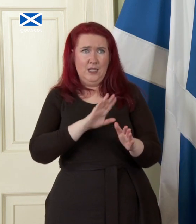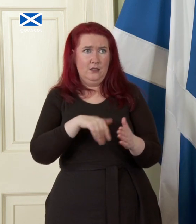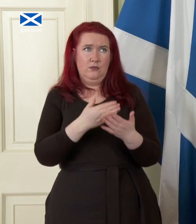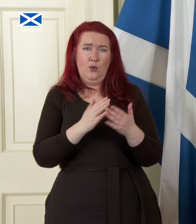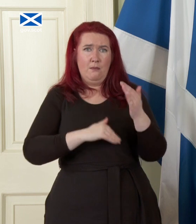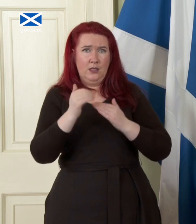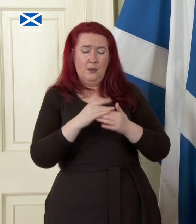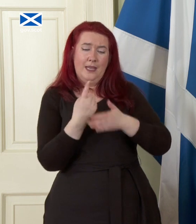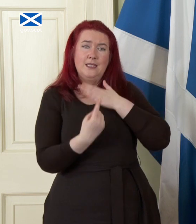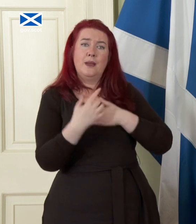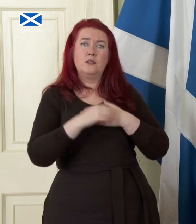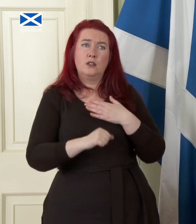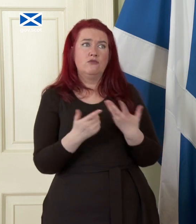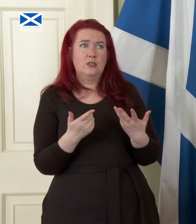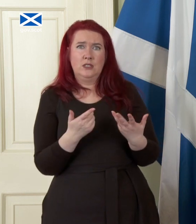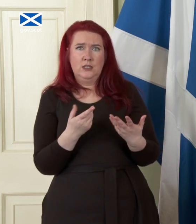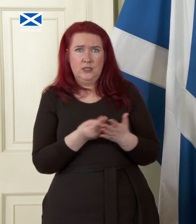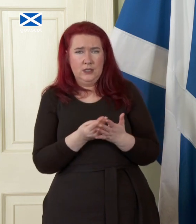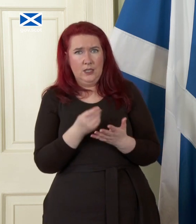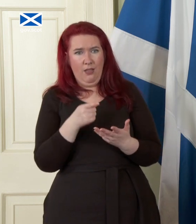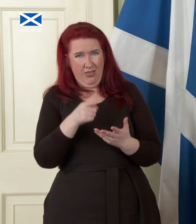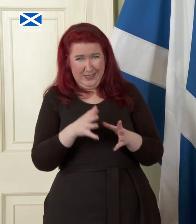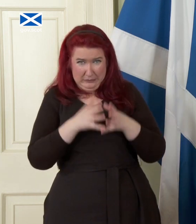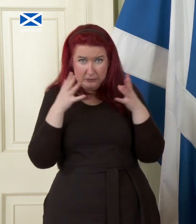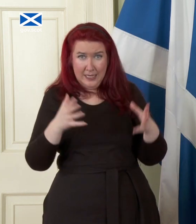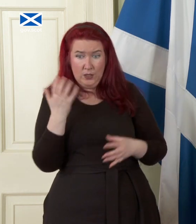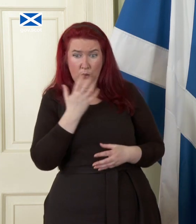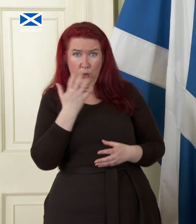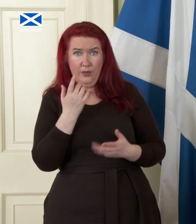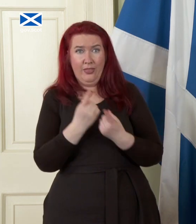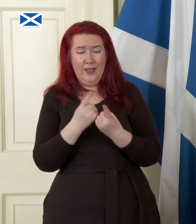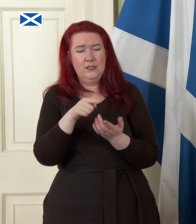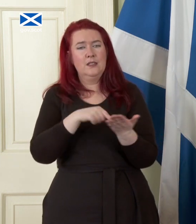an independent currency now one of the big ticket items in this prospectus is vote for us and you